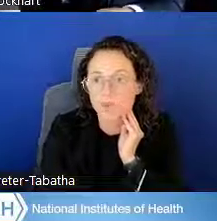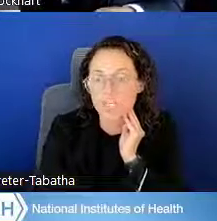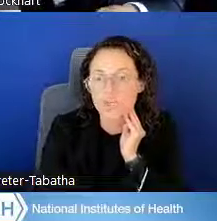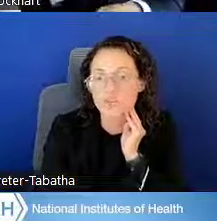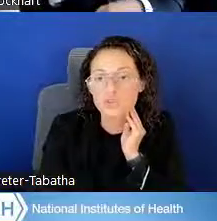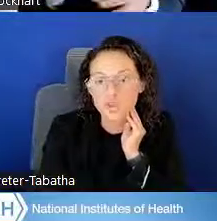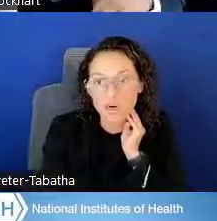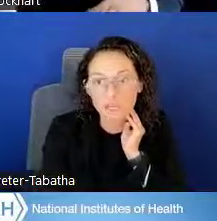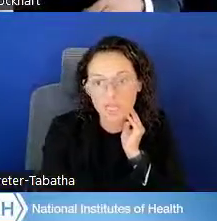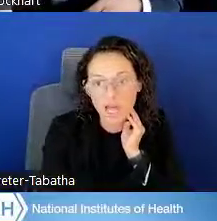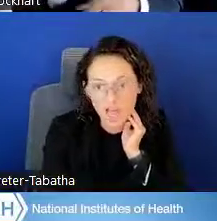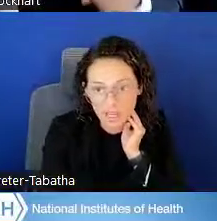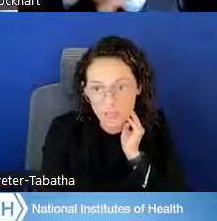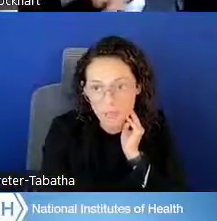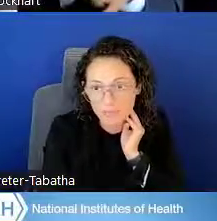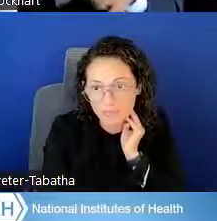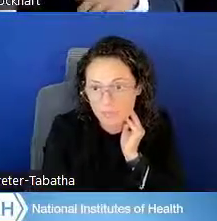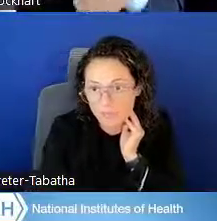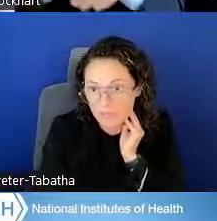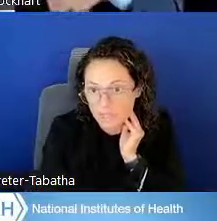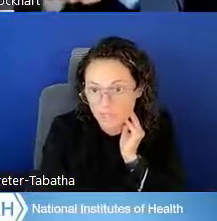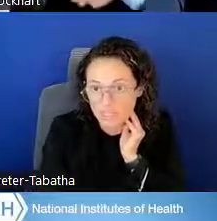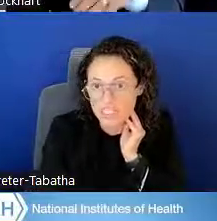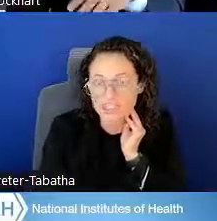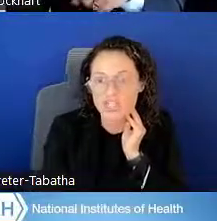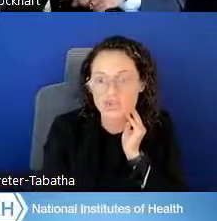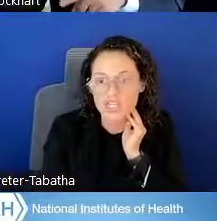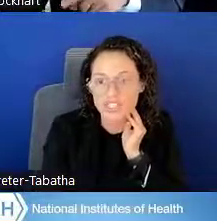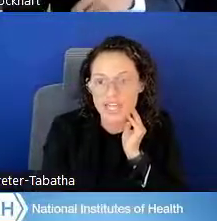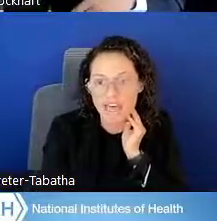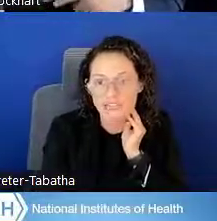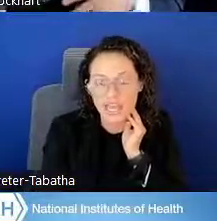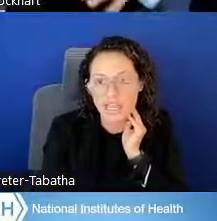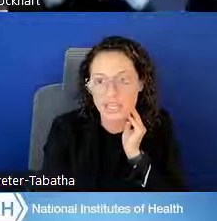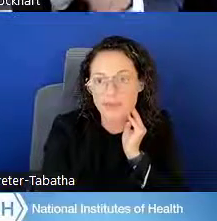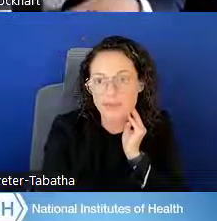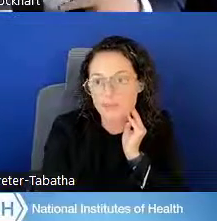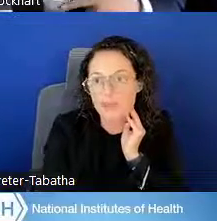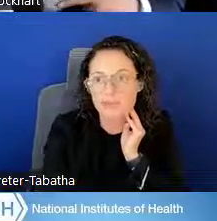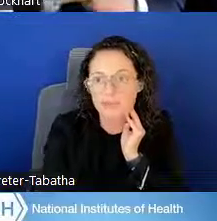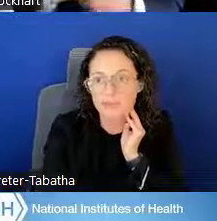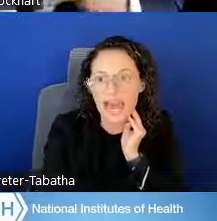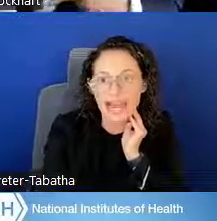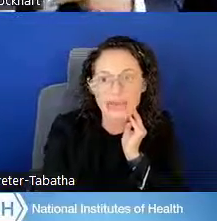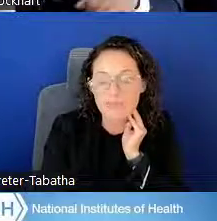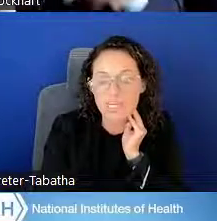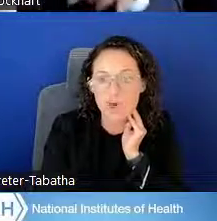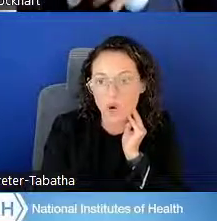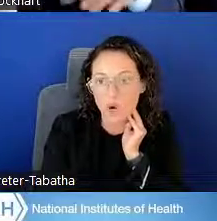When you do apply, your institute does have a IBO,